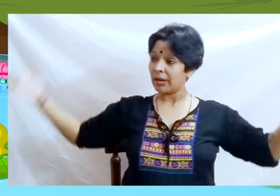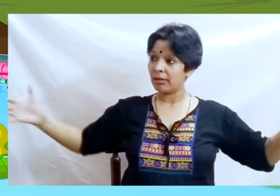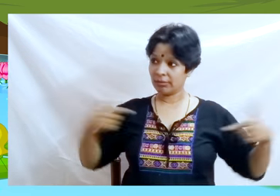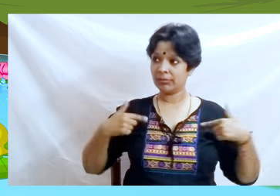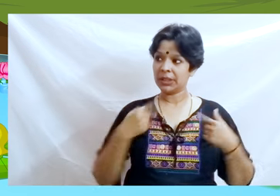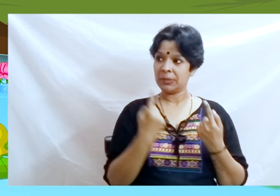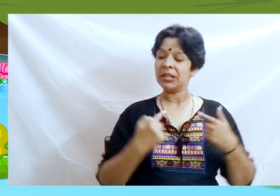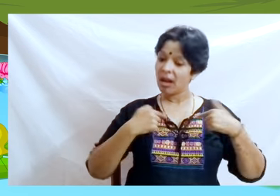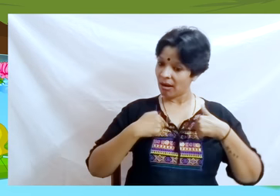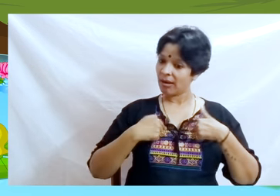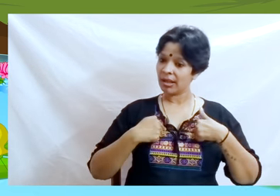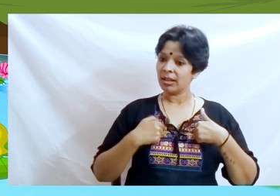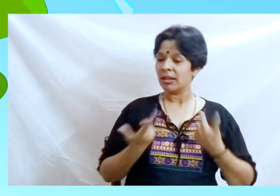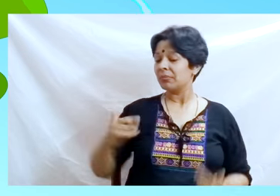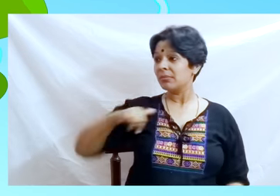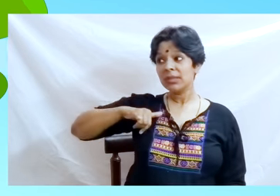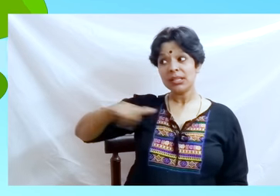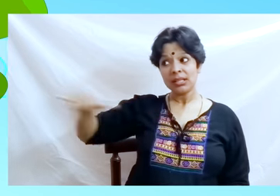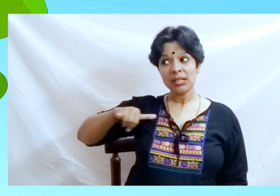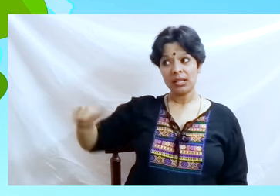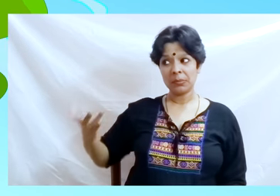I can easily make myself as big as he is!”